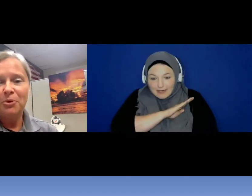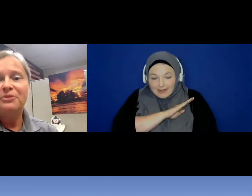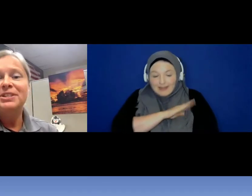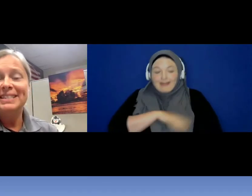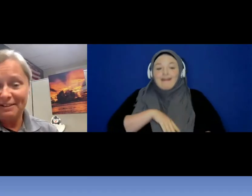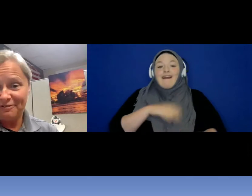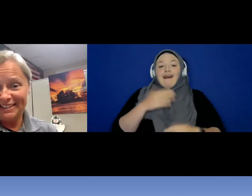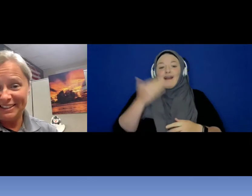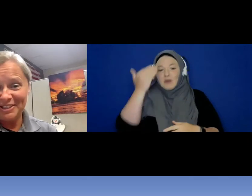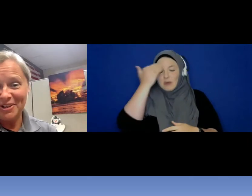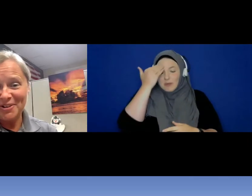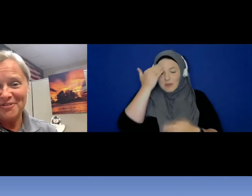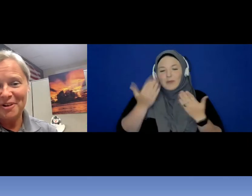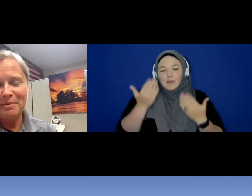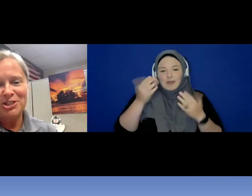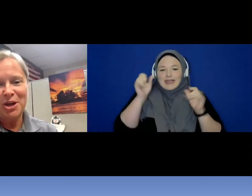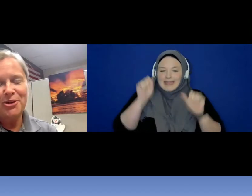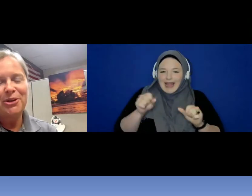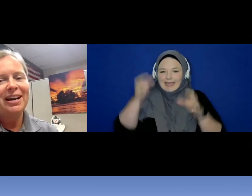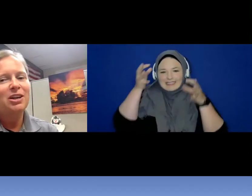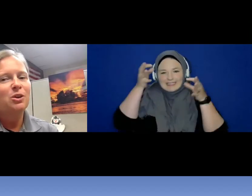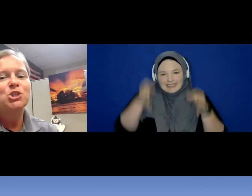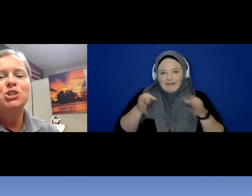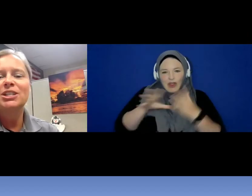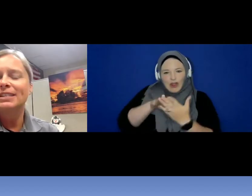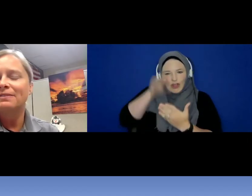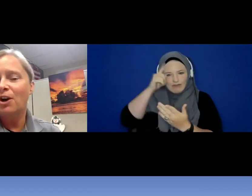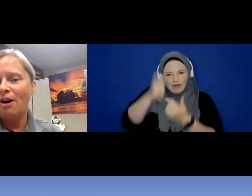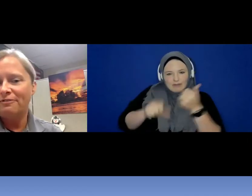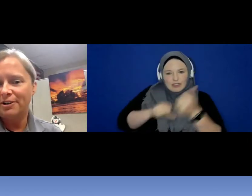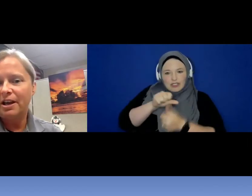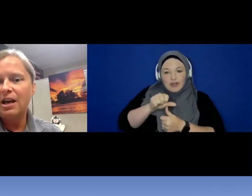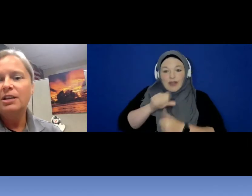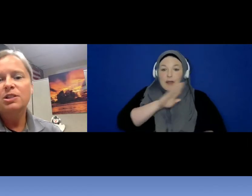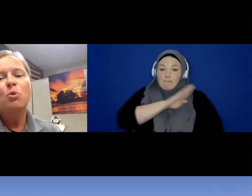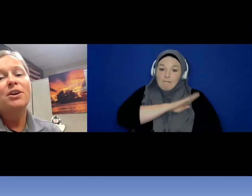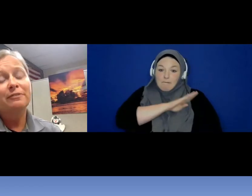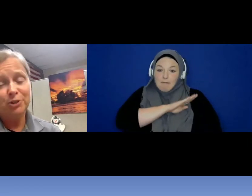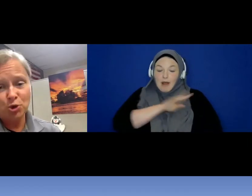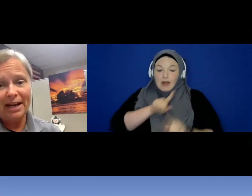both definitely learn from each other. She even offered wonderful